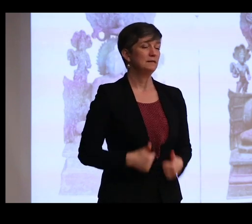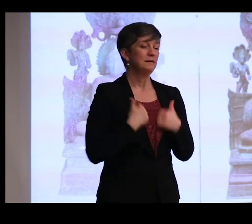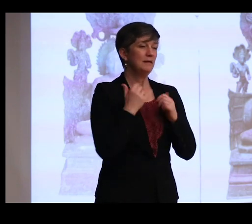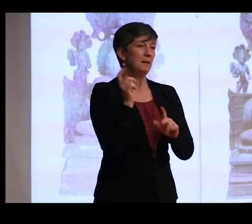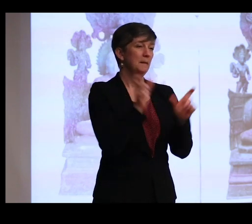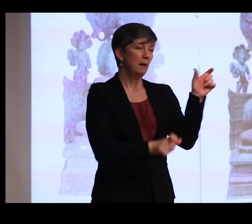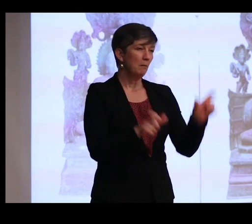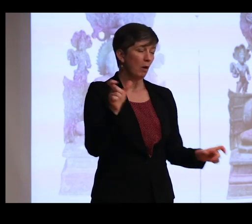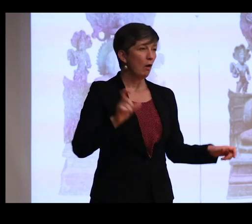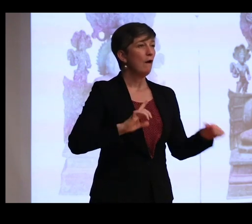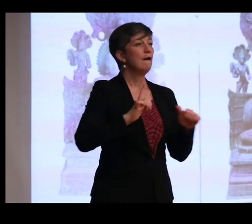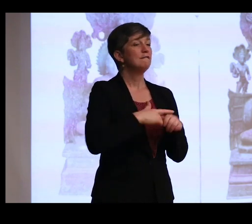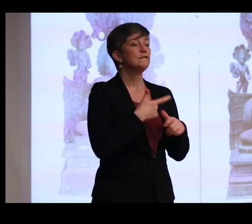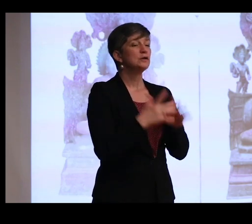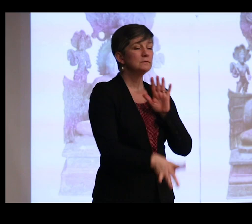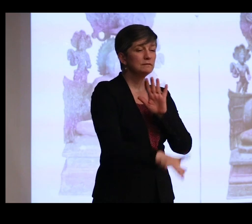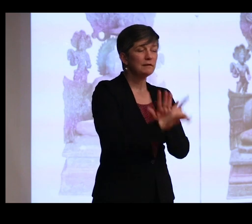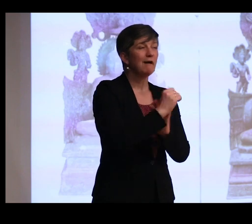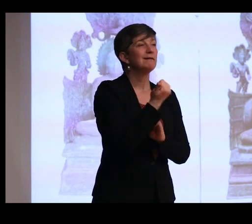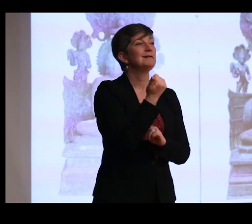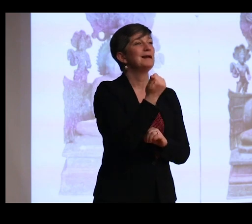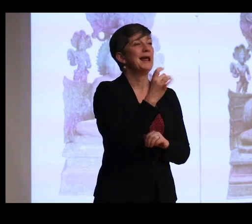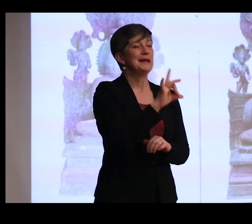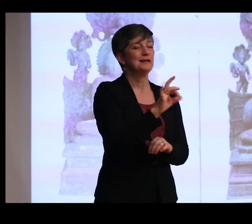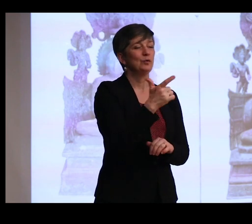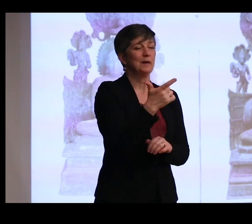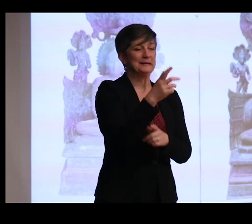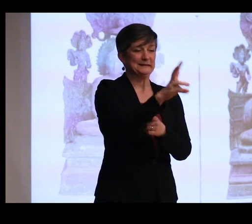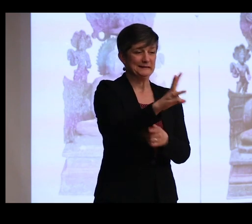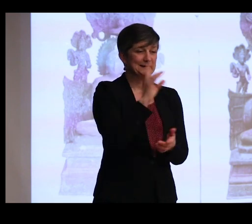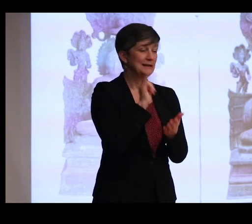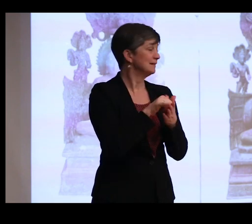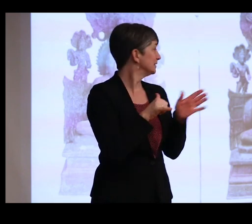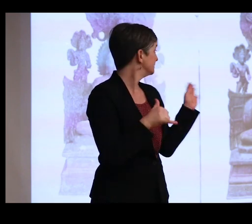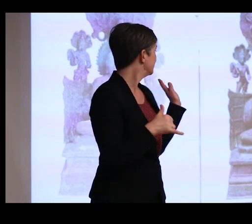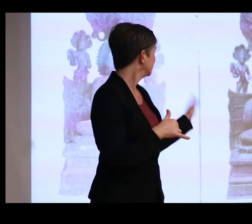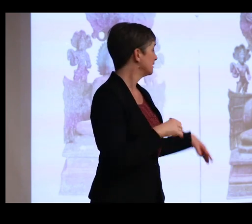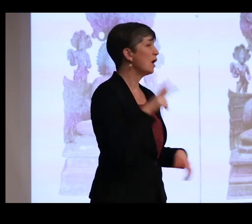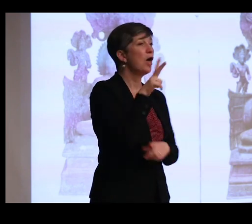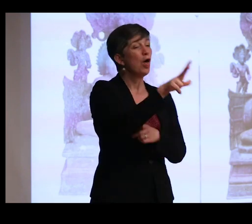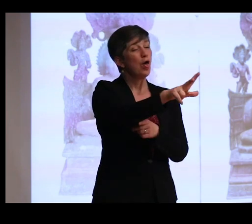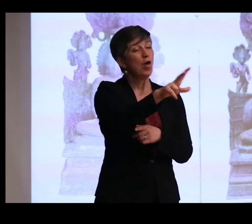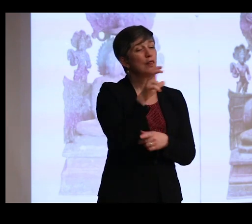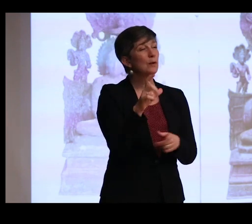First excavated in 1926, the site of Nagapatnam yielded some 300 Buddhist bronzes,